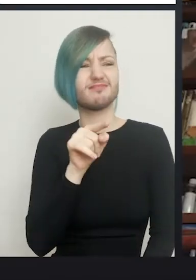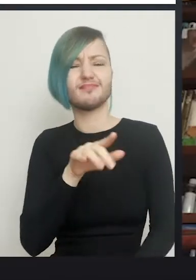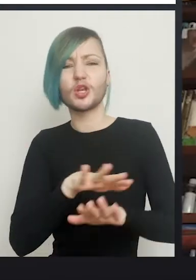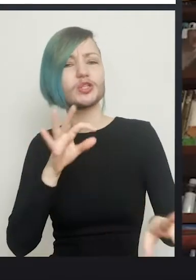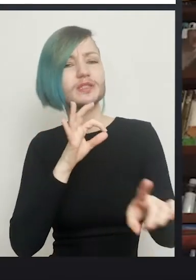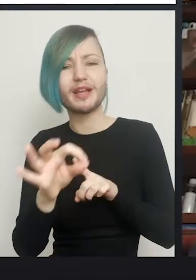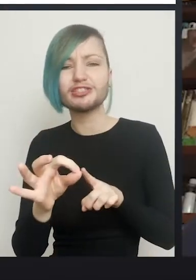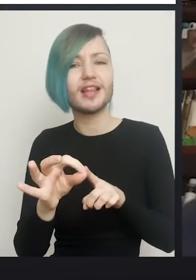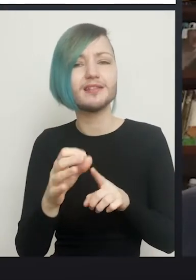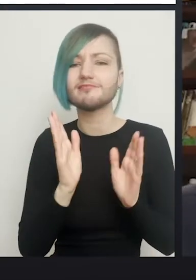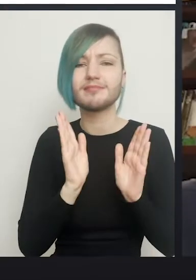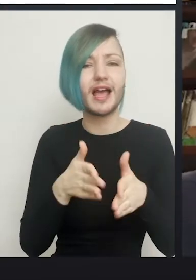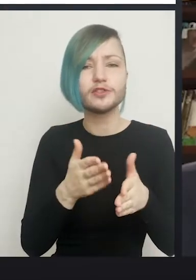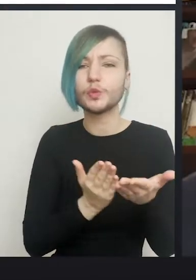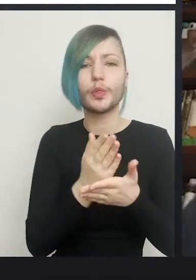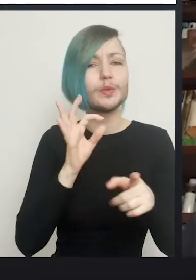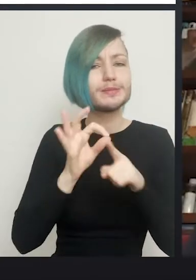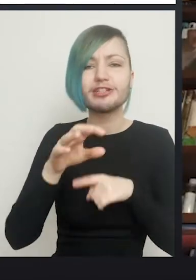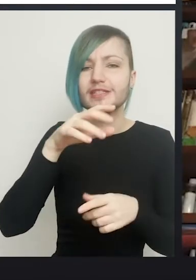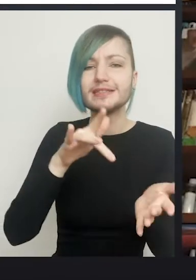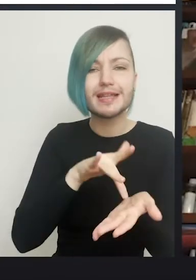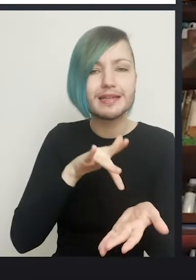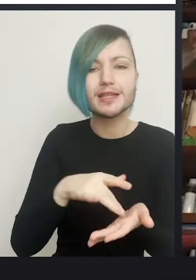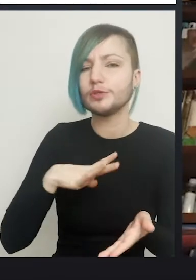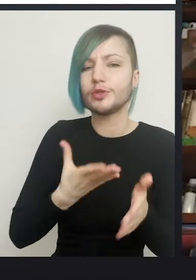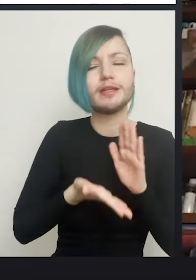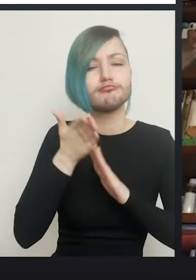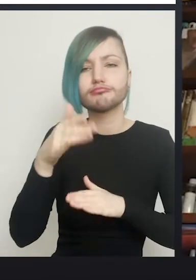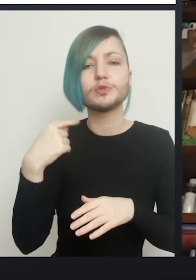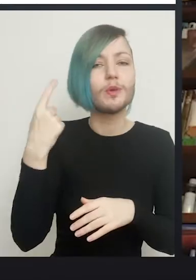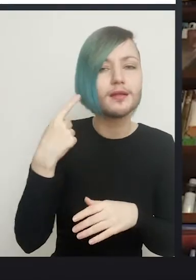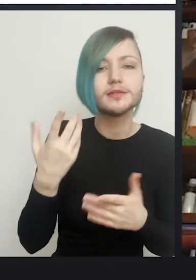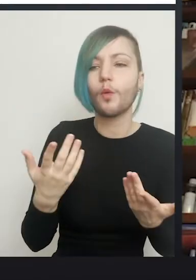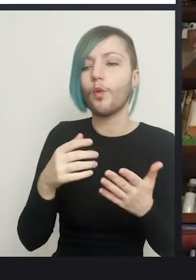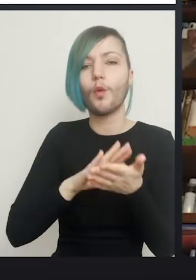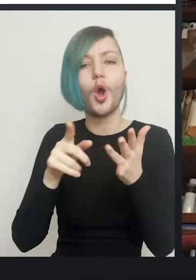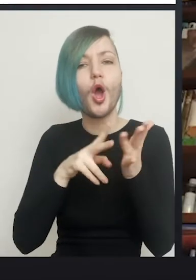done in specialist centres, you don't need to go to London or Hove to have your orchidectomy.